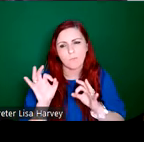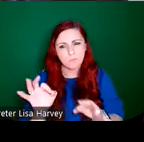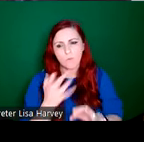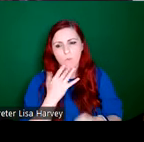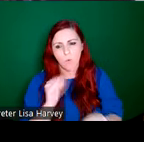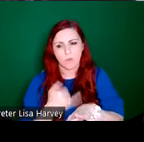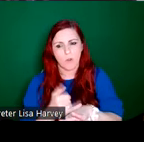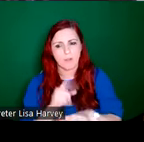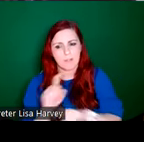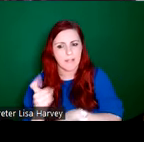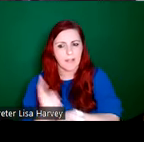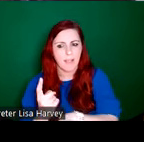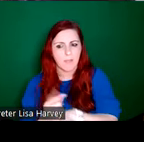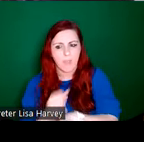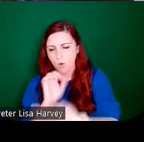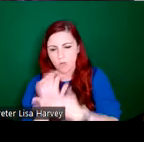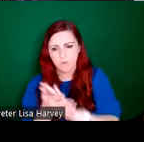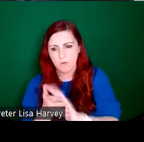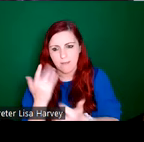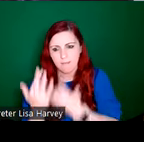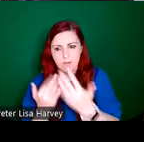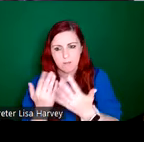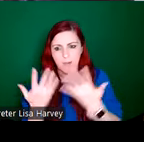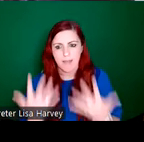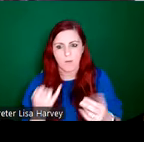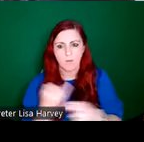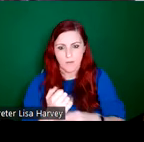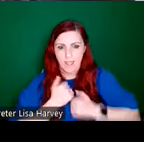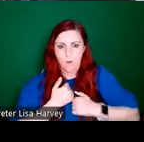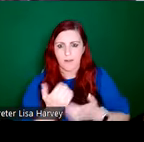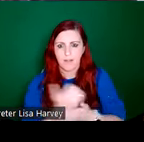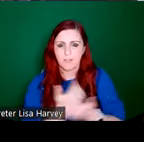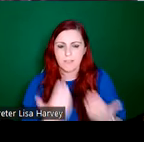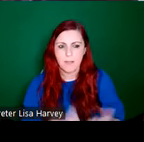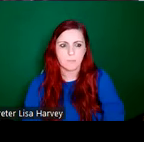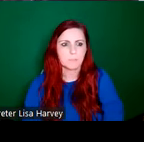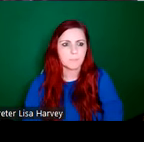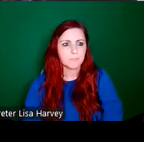destroyed in the fire. So they now reside in our collections in the Gallery.